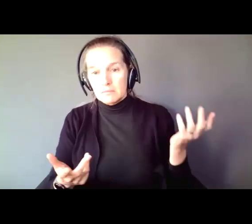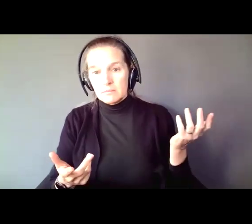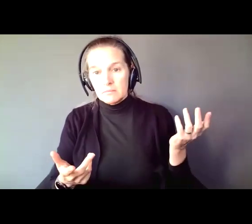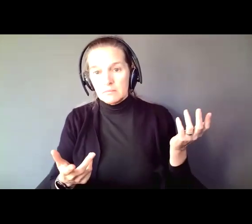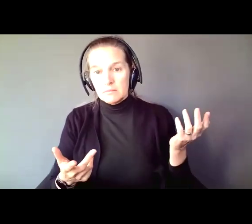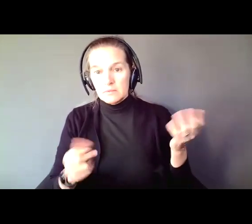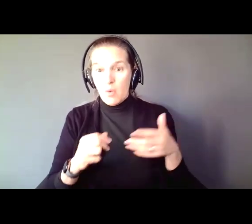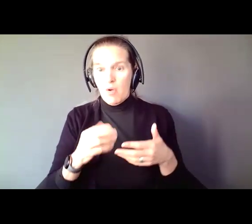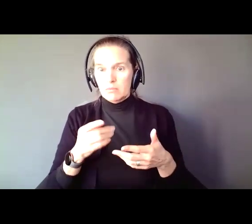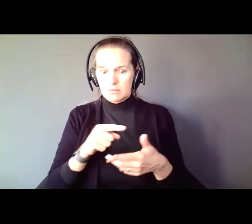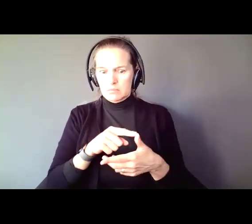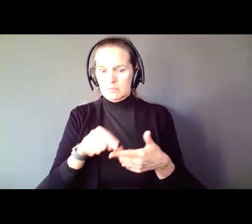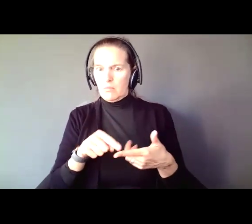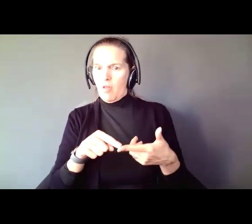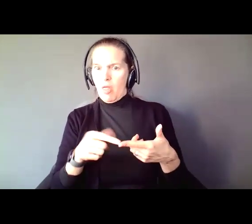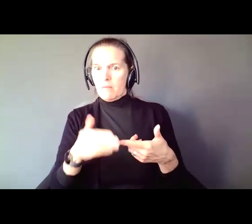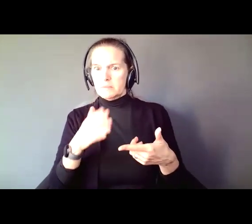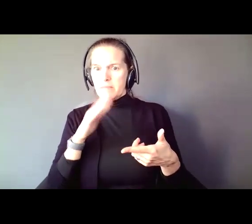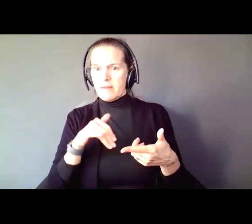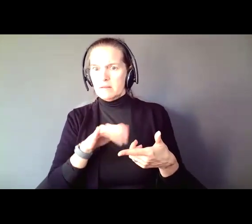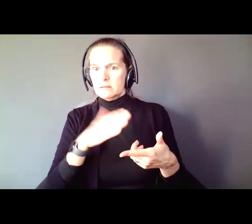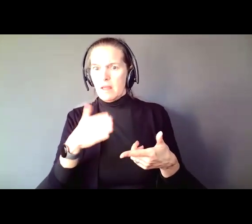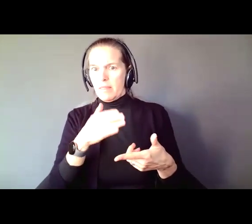promise when we began. I'm gonna keep it. I am not here to say there should never be